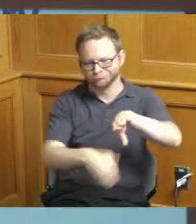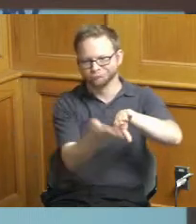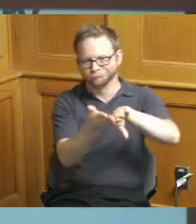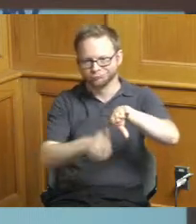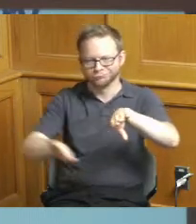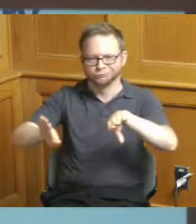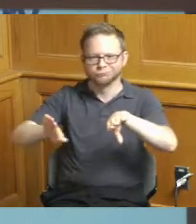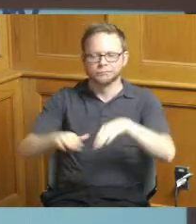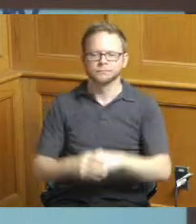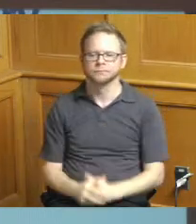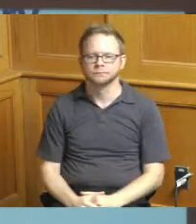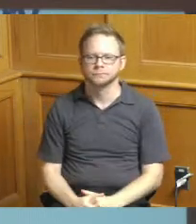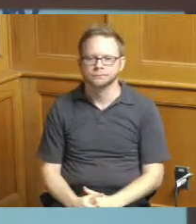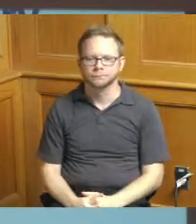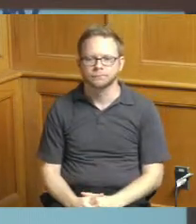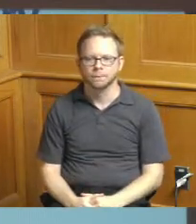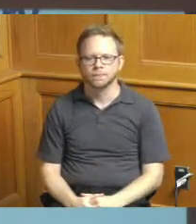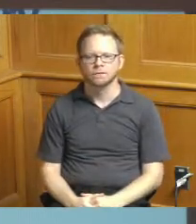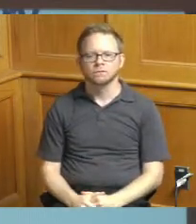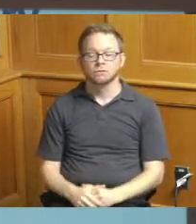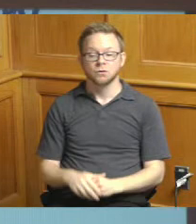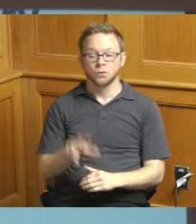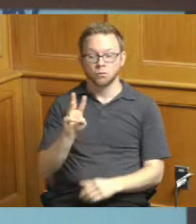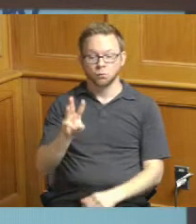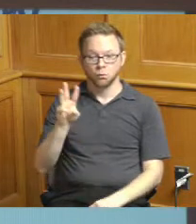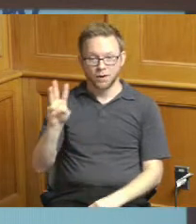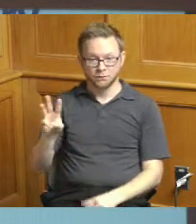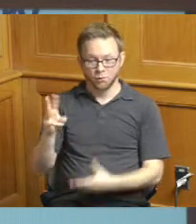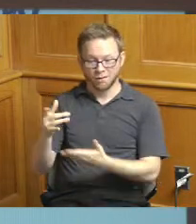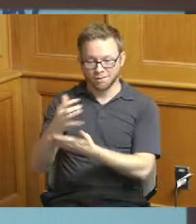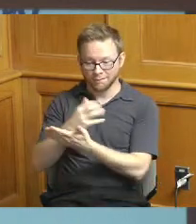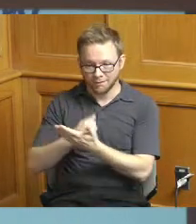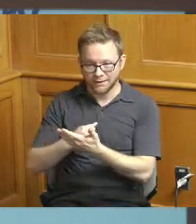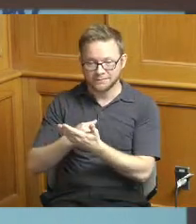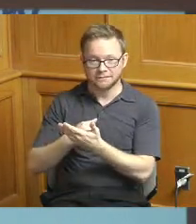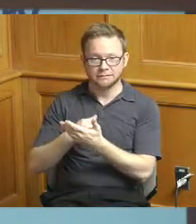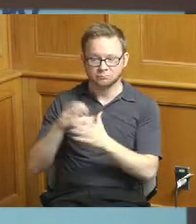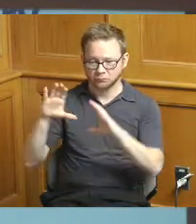the wastewater collection allowances in total are about 25 million and we